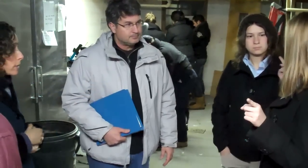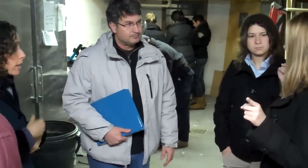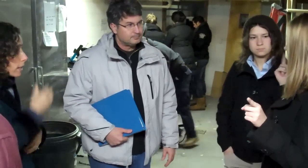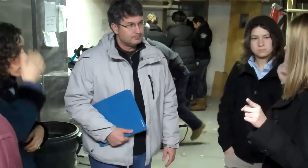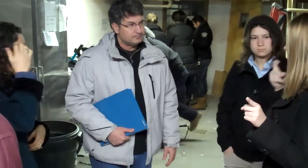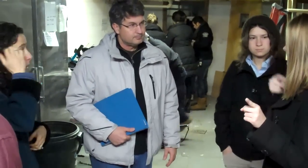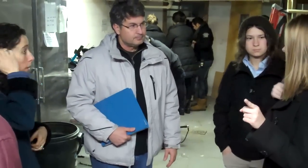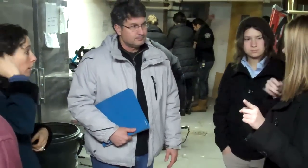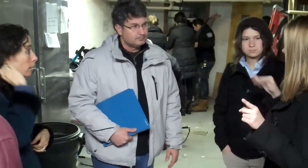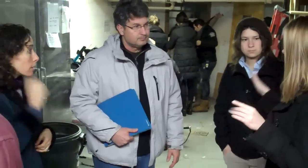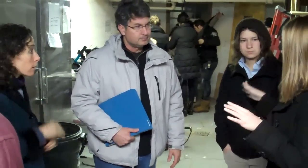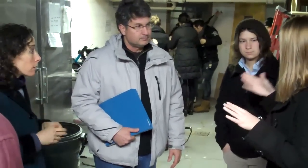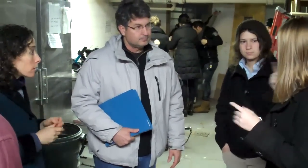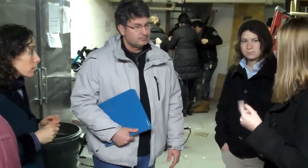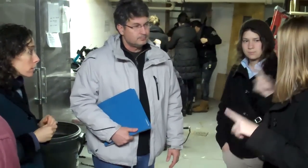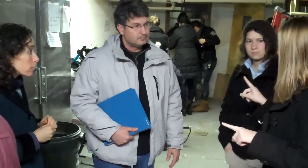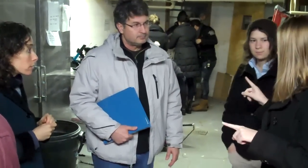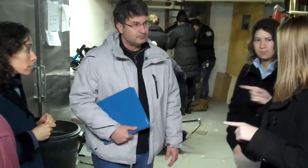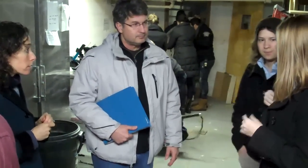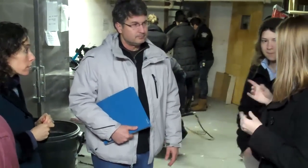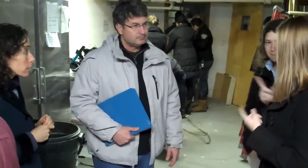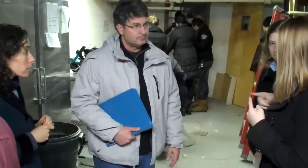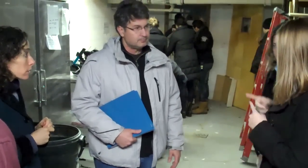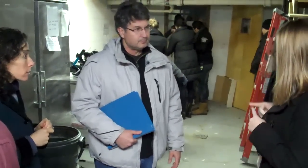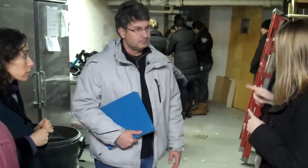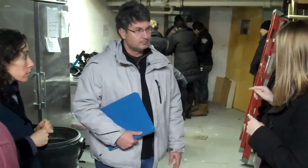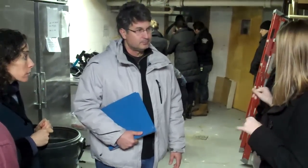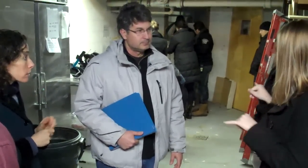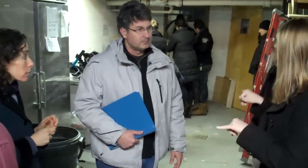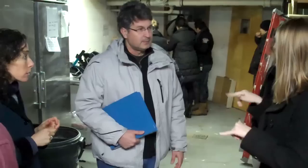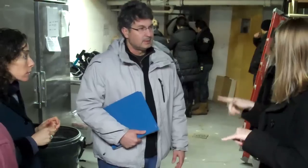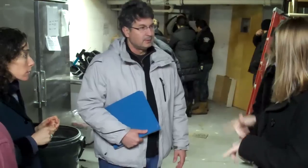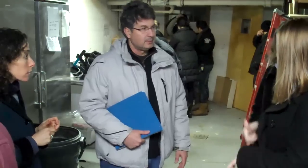So like if I'm talking with him and she's asking a question what's going on...